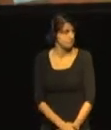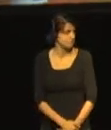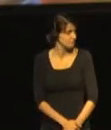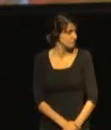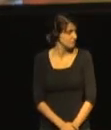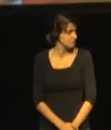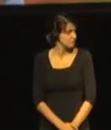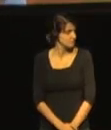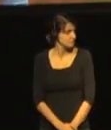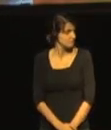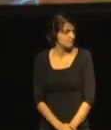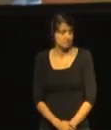This one.